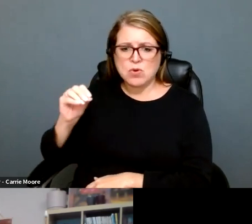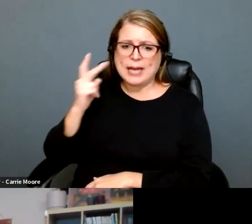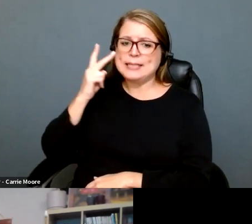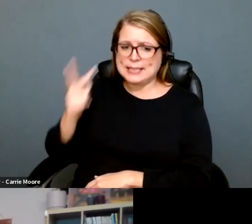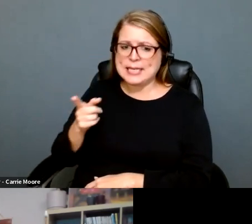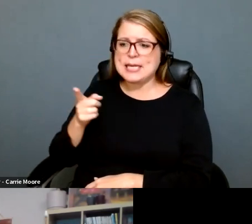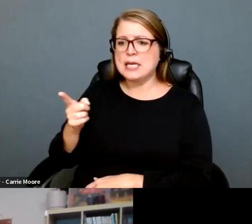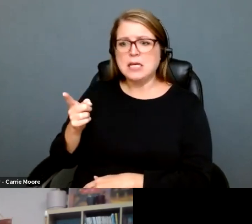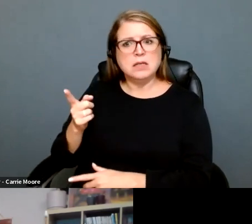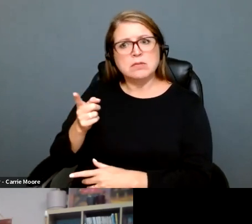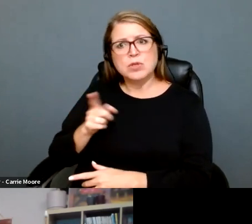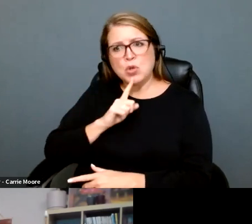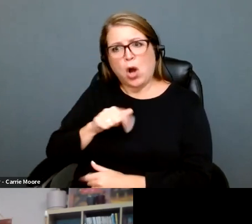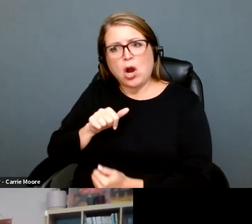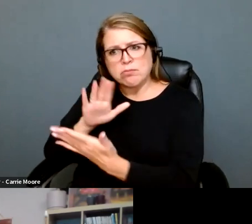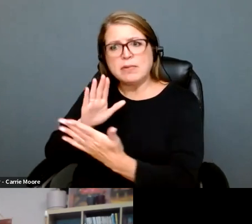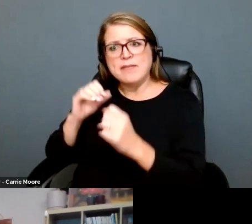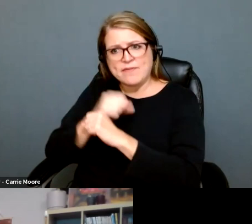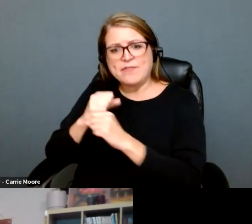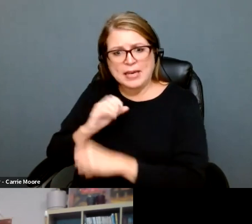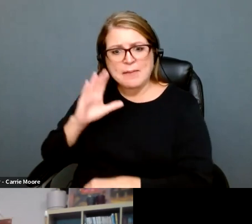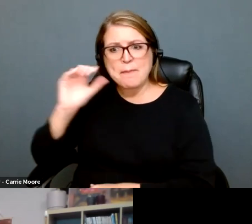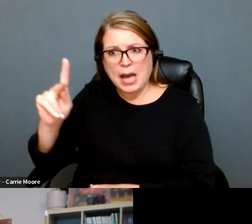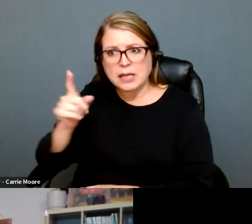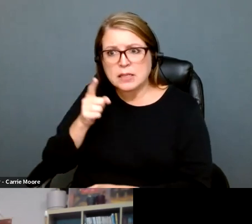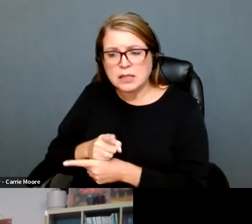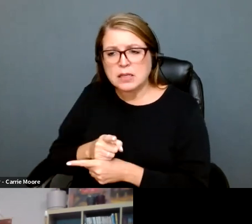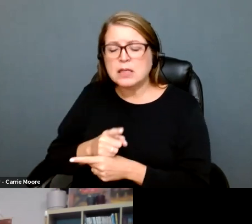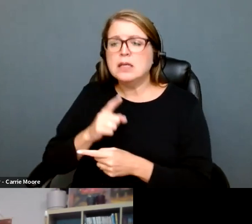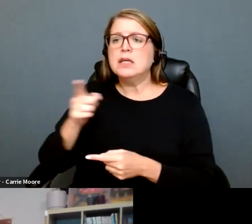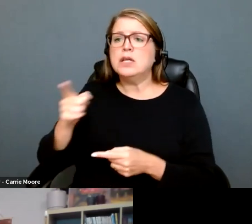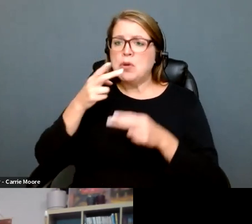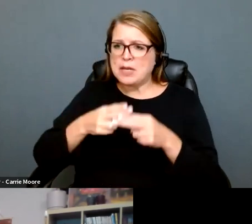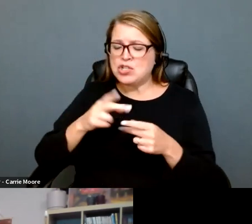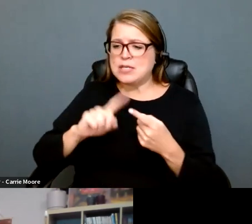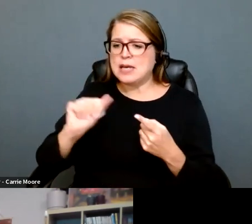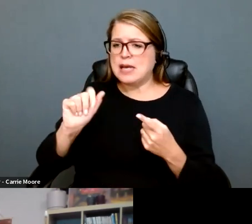efforts to take away fundamental rights and freedoms? You had mentioned the successful effort in the prior